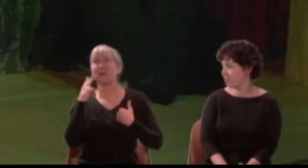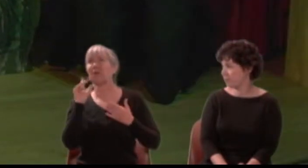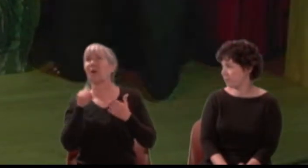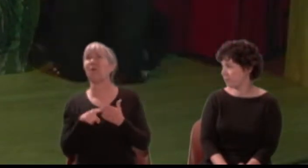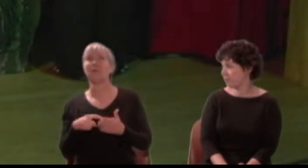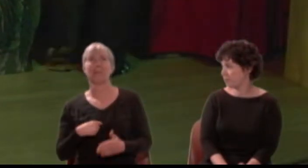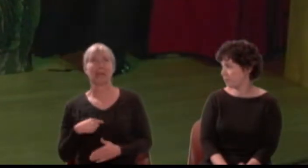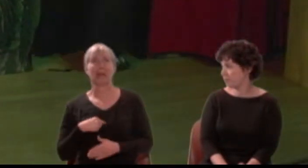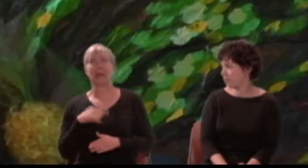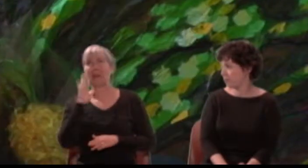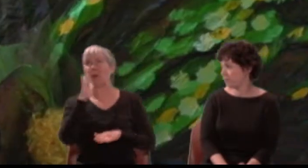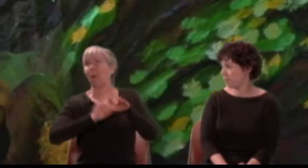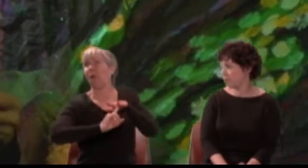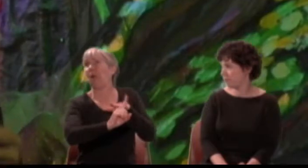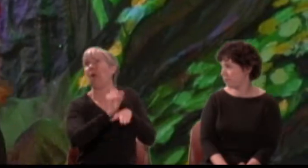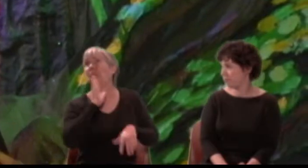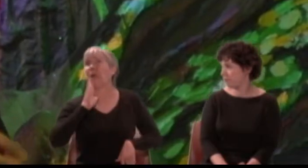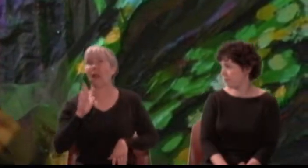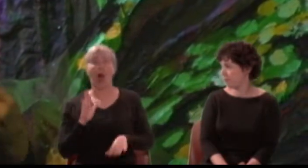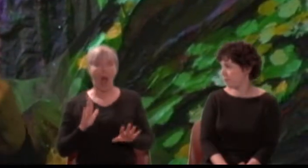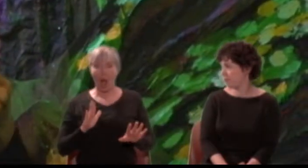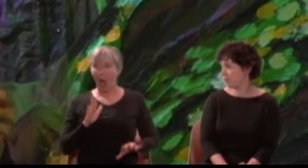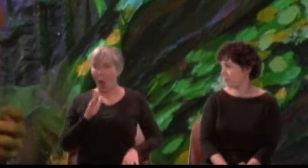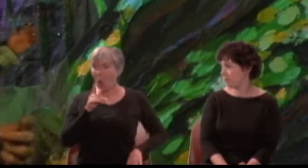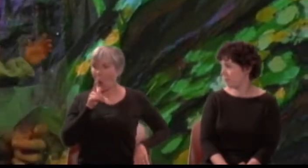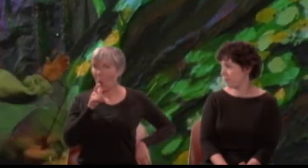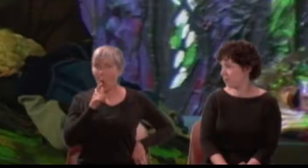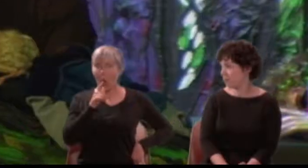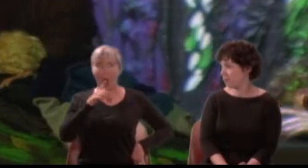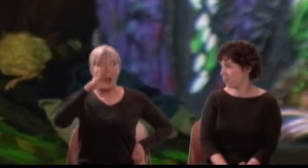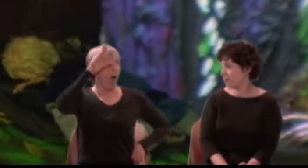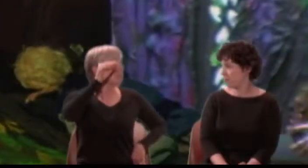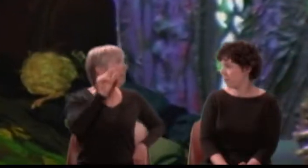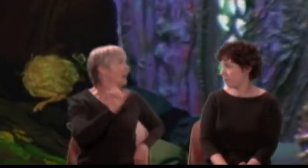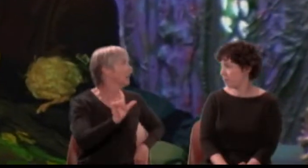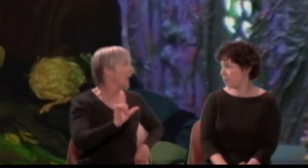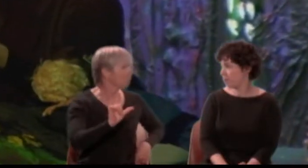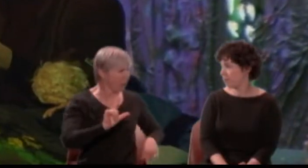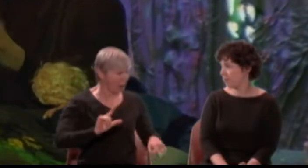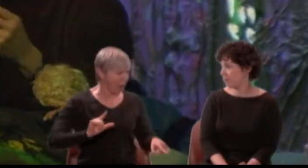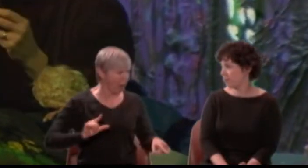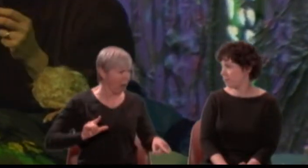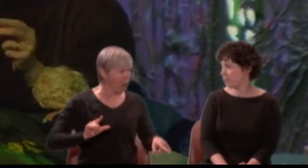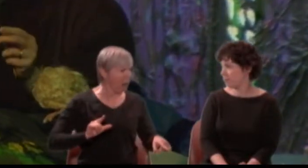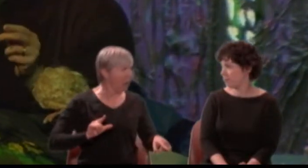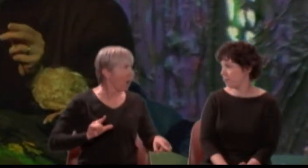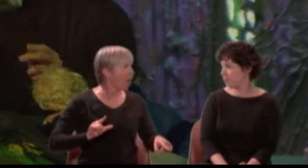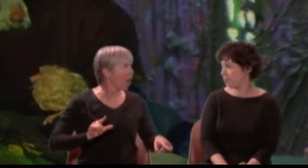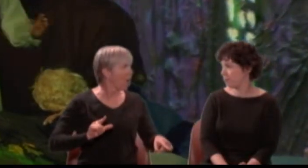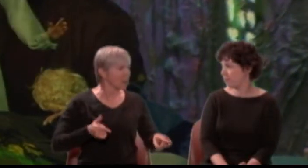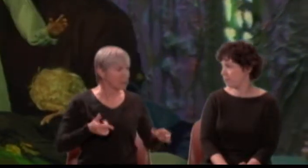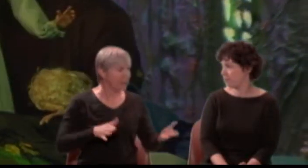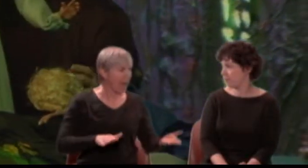{Gasp} Lysander! On the ground! Dead or asleep?